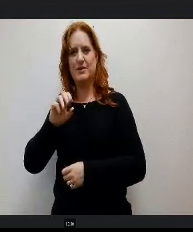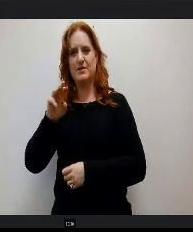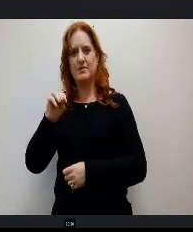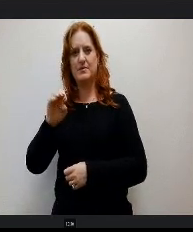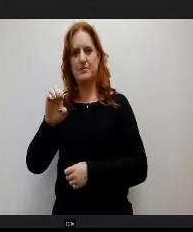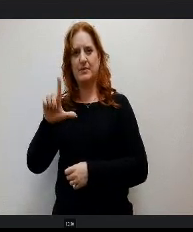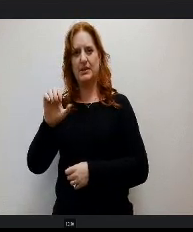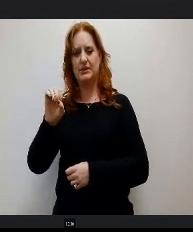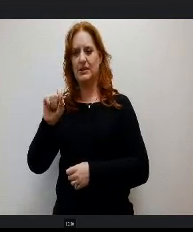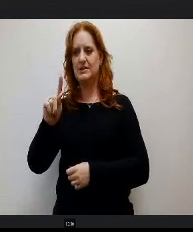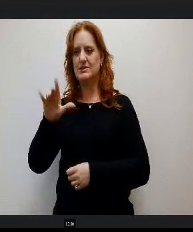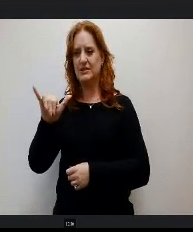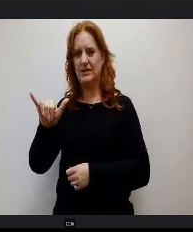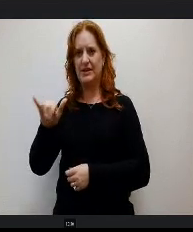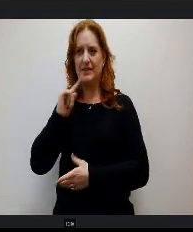l and the implications for our district.